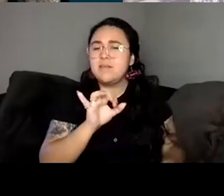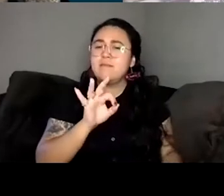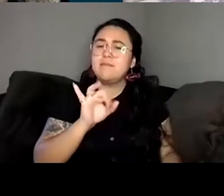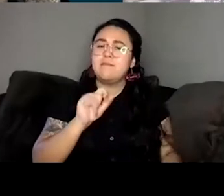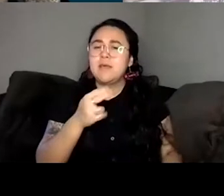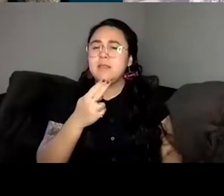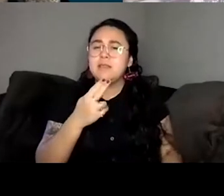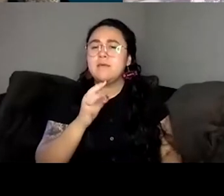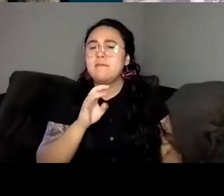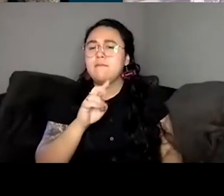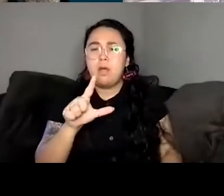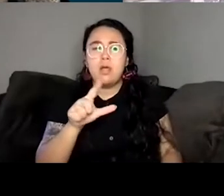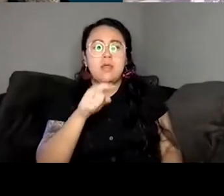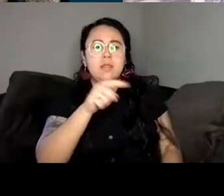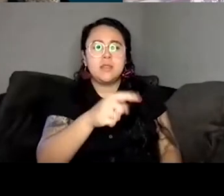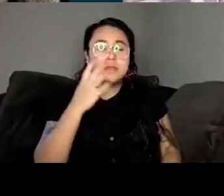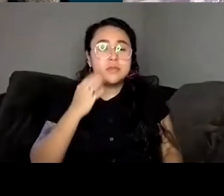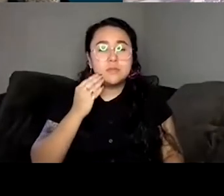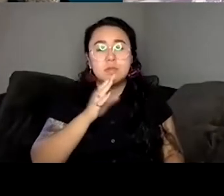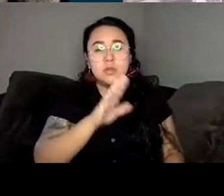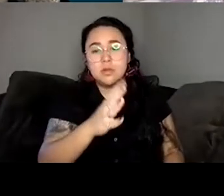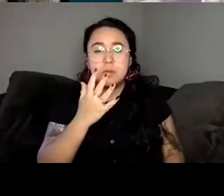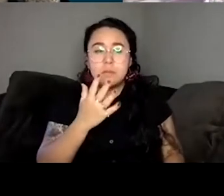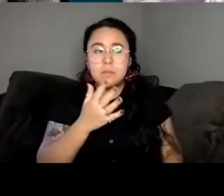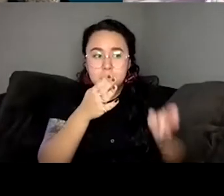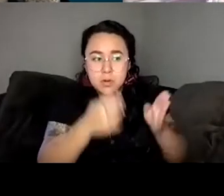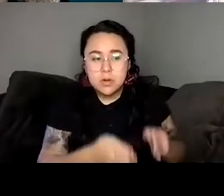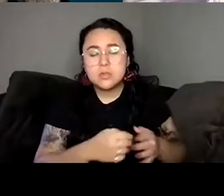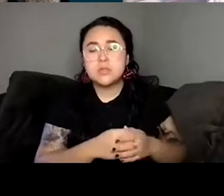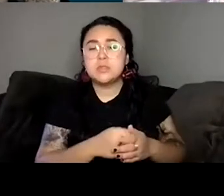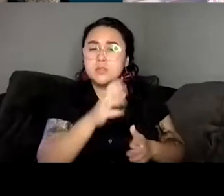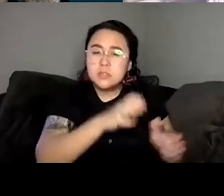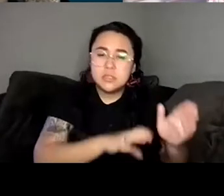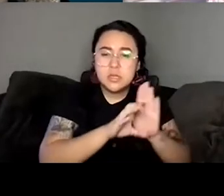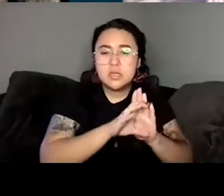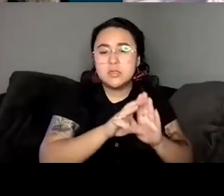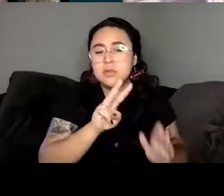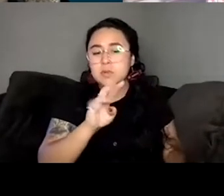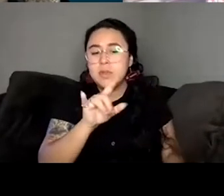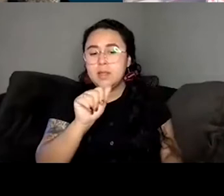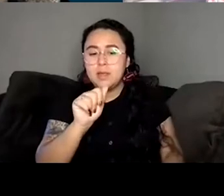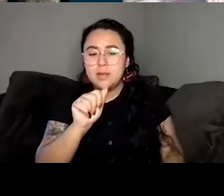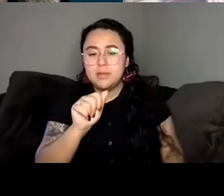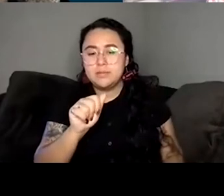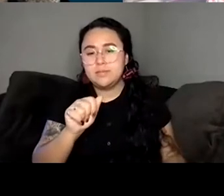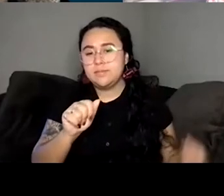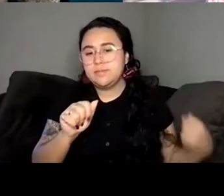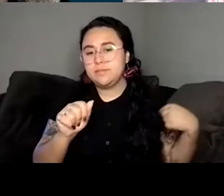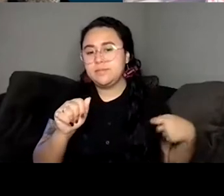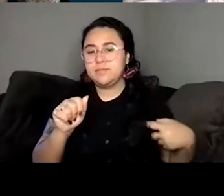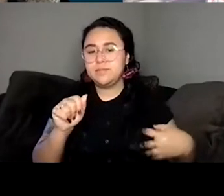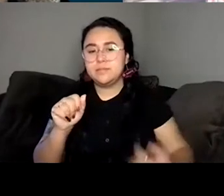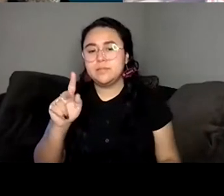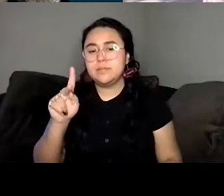remain faithful to your vision and to Willa as a character? Unknown Speaker Thank you. That's such a great question. Do